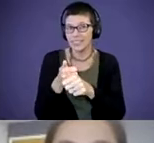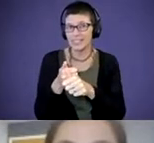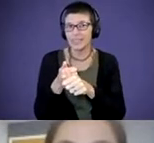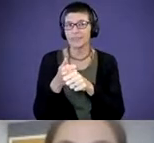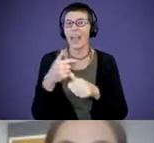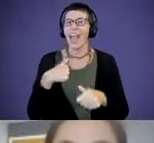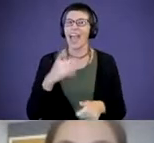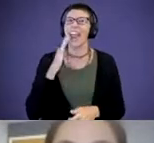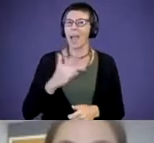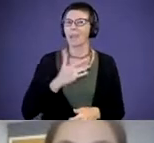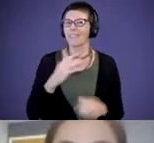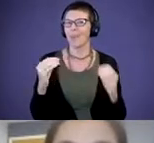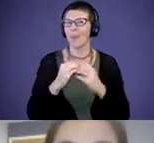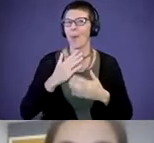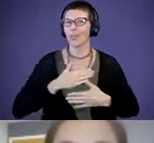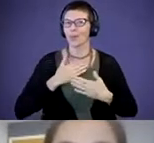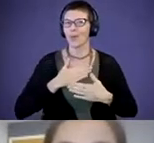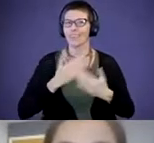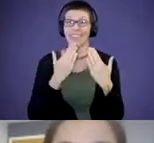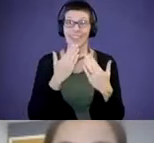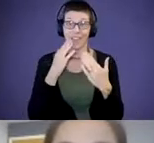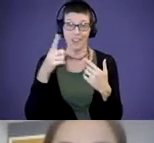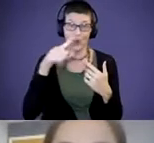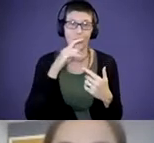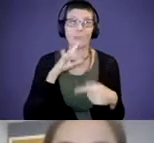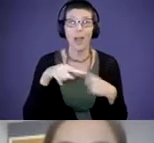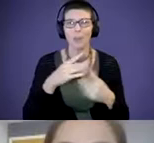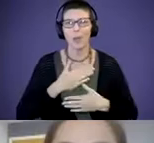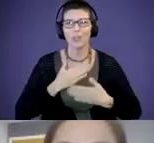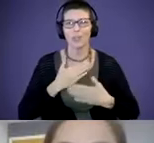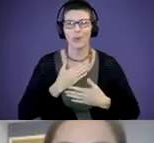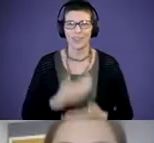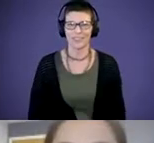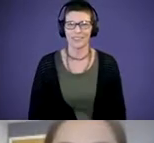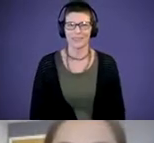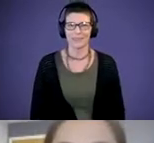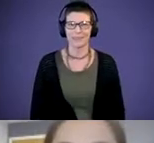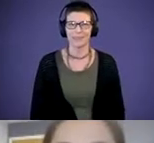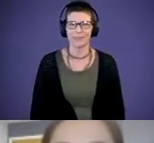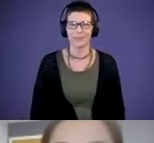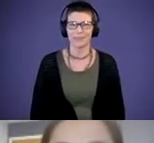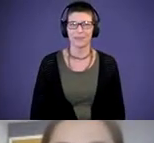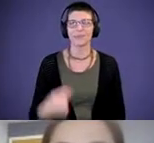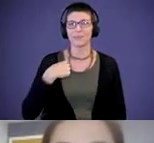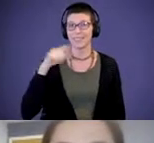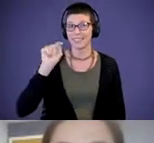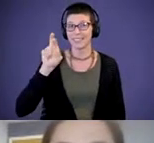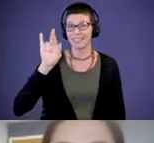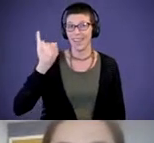Thank you for all of you who talked about joy. Terry: This is Terry. Thank you. I love that.